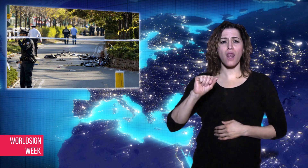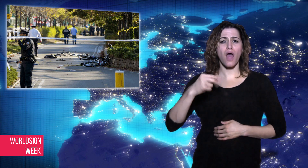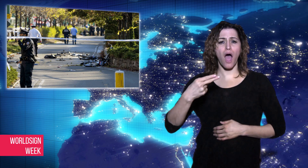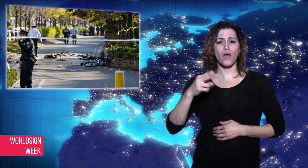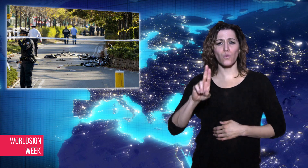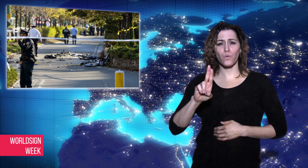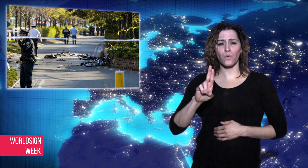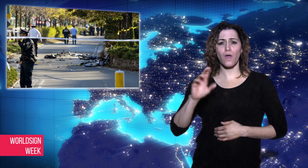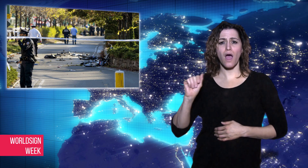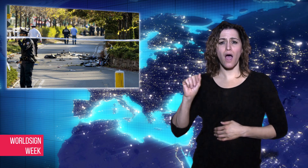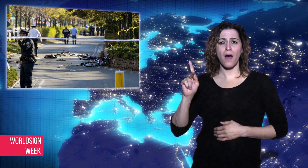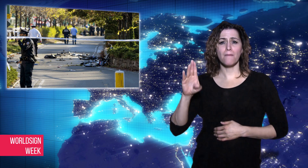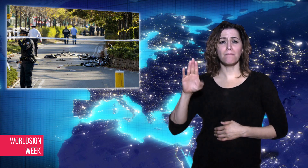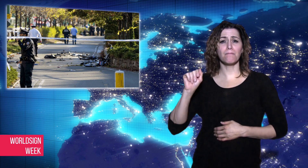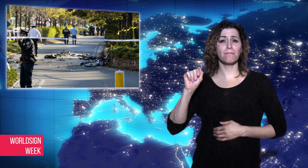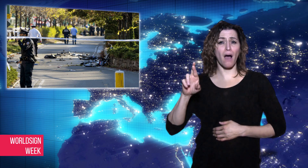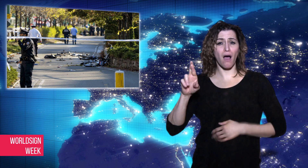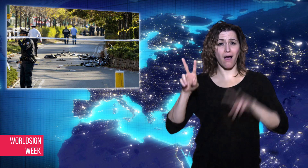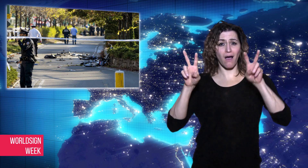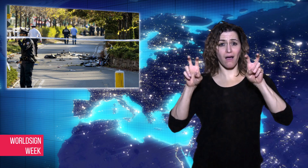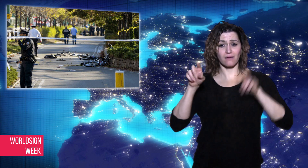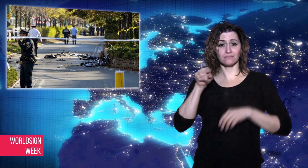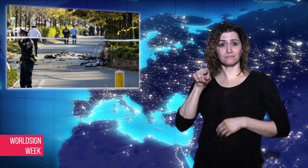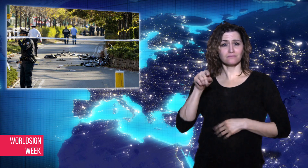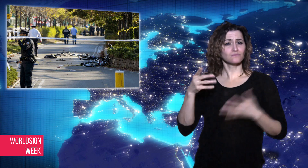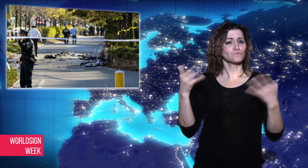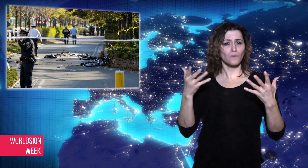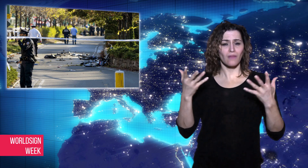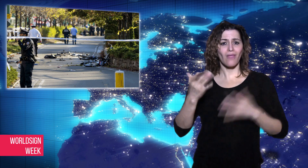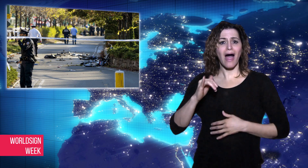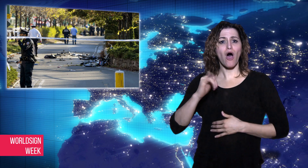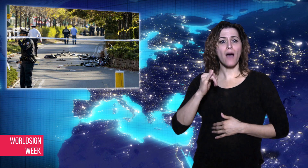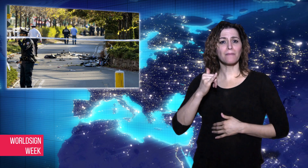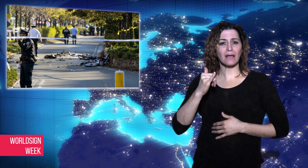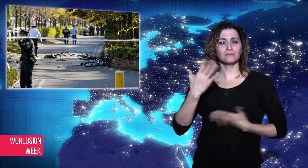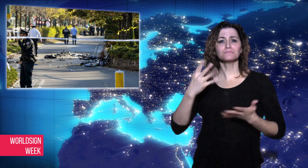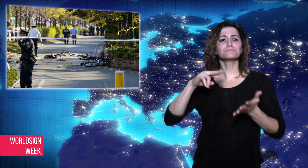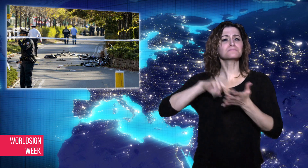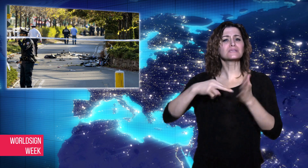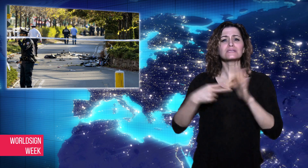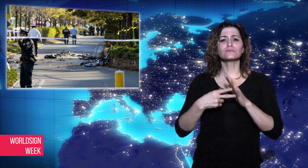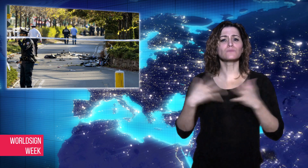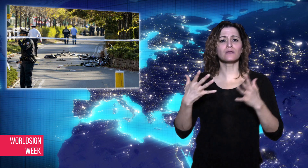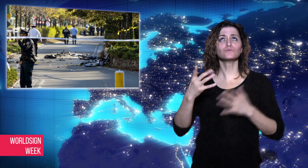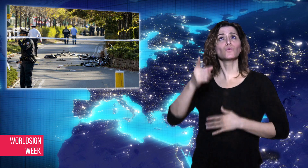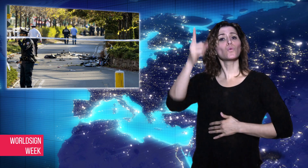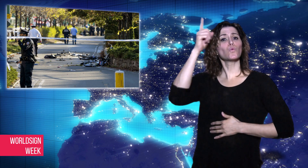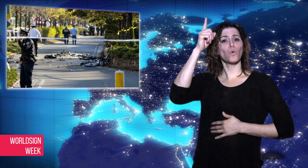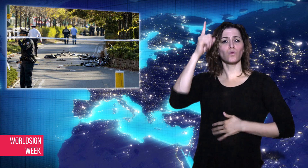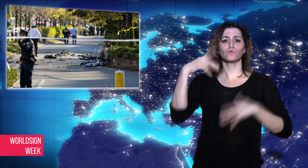eight people and seriously